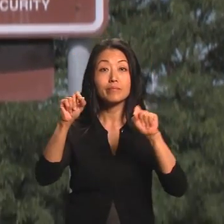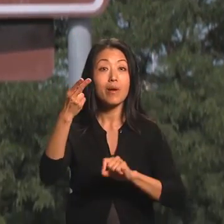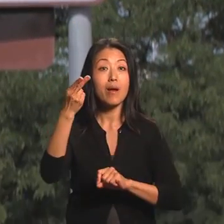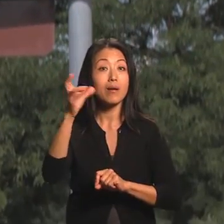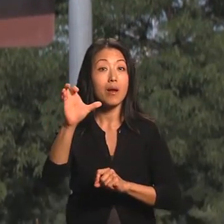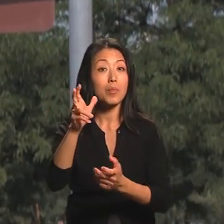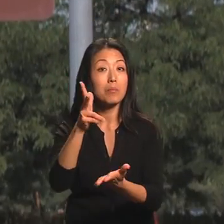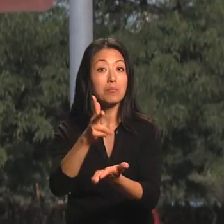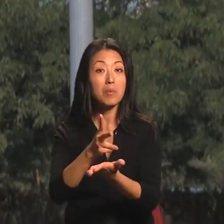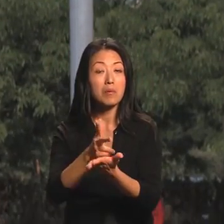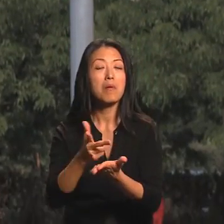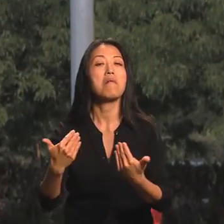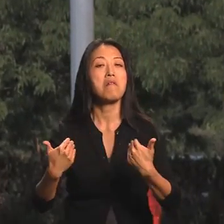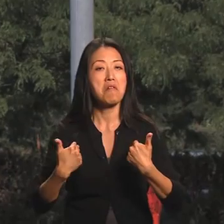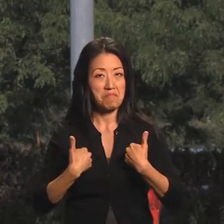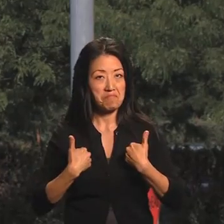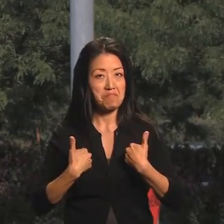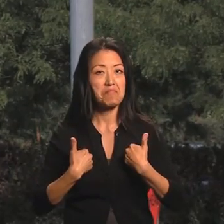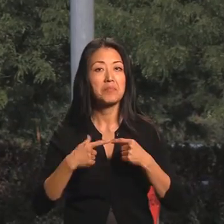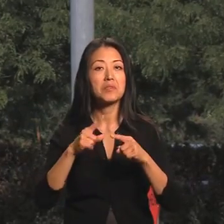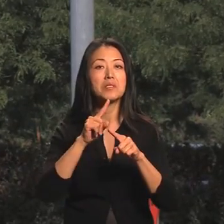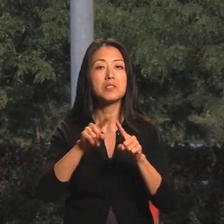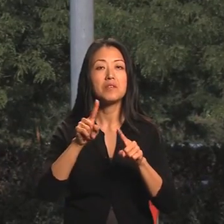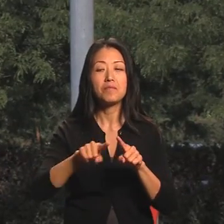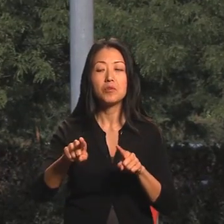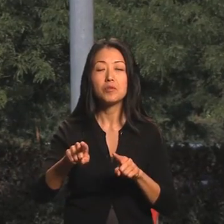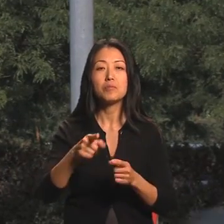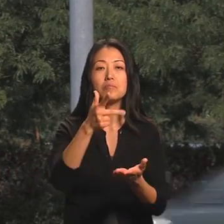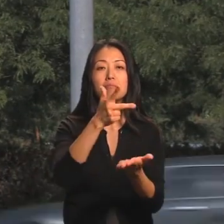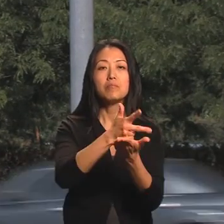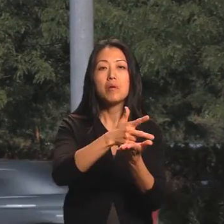Designated metered parking for vehicles with disabled parking permits